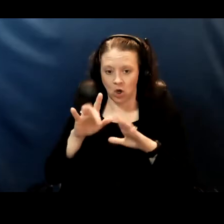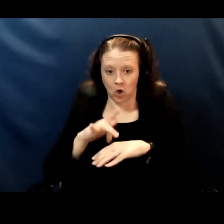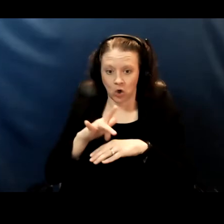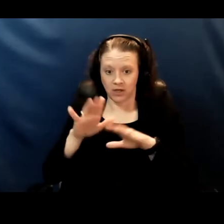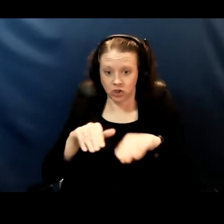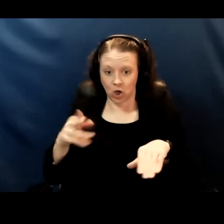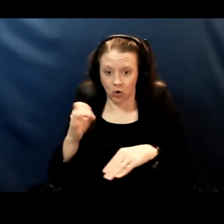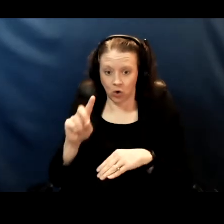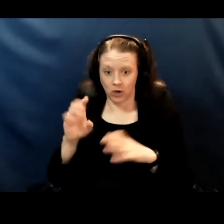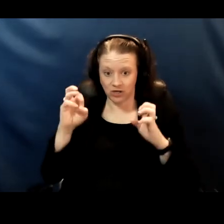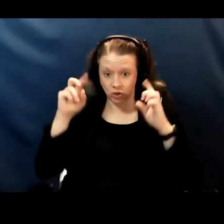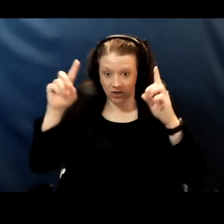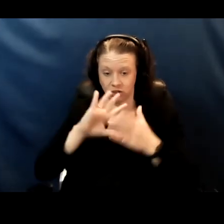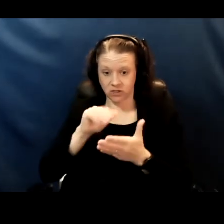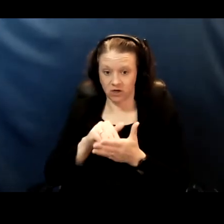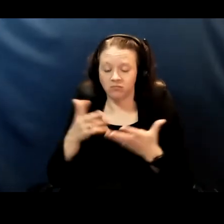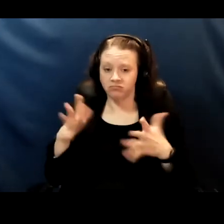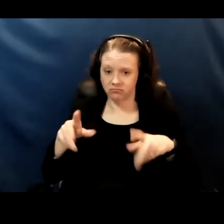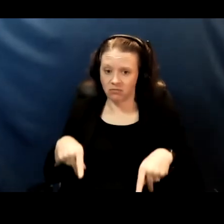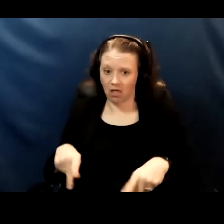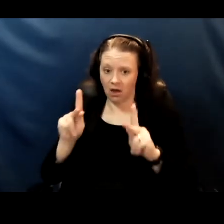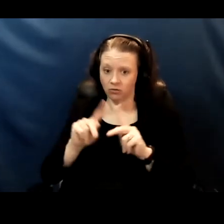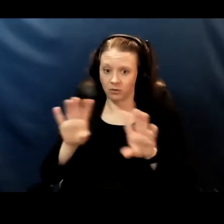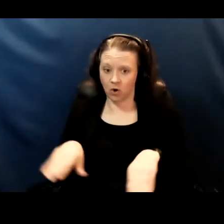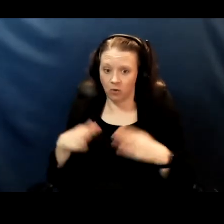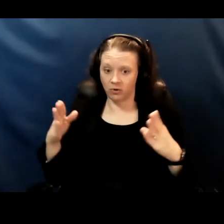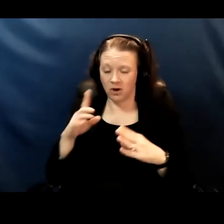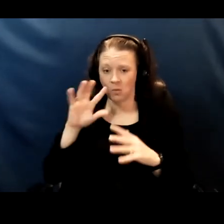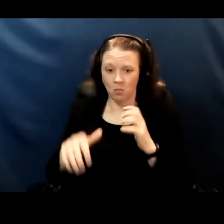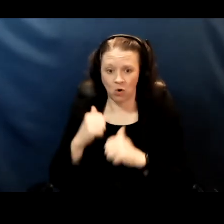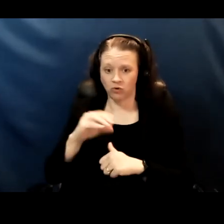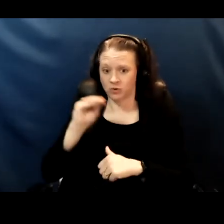have been allowed to be open for the majority of this pandemic.